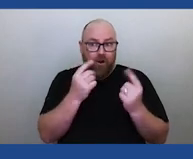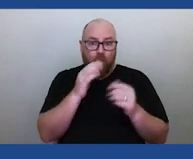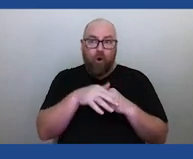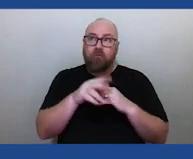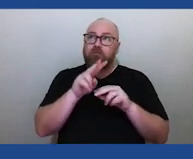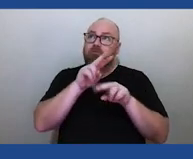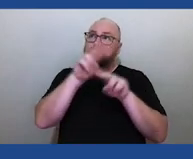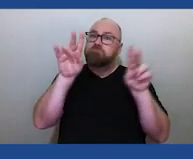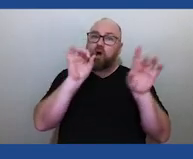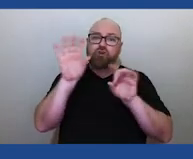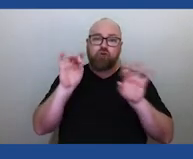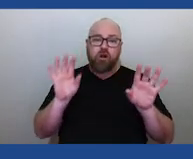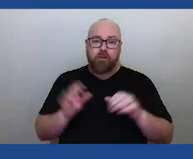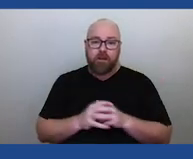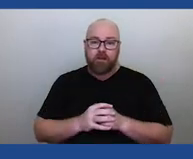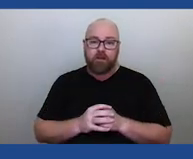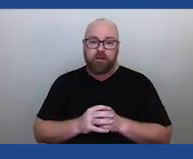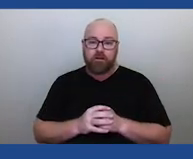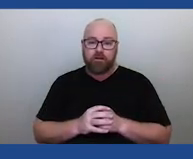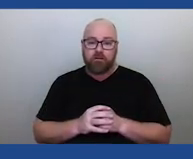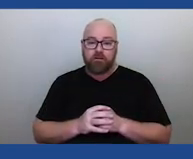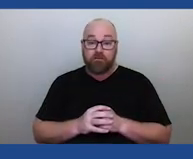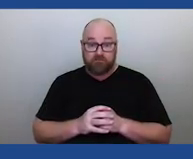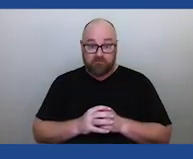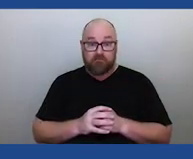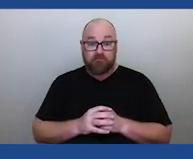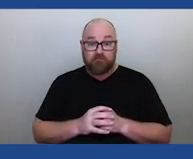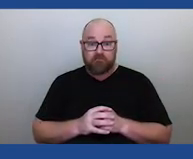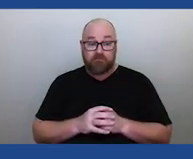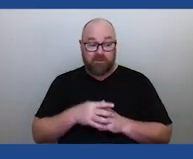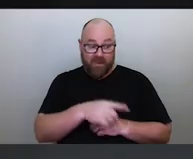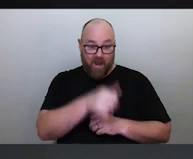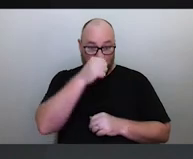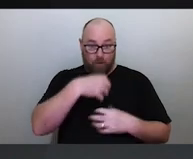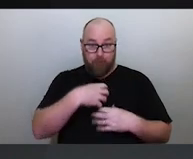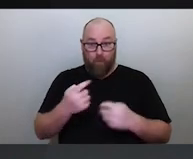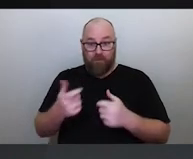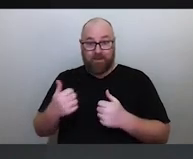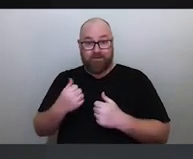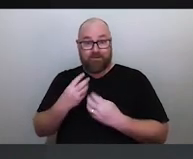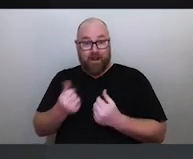many cases beyond the undergrad physics students that I teach Oh, sorry.